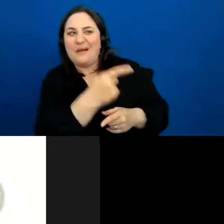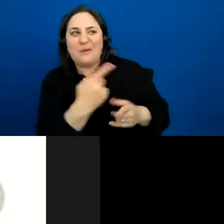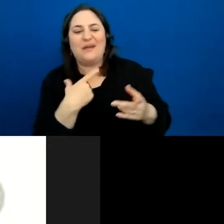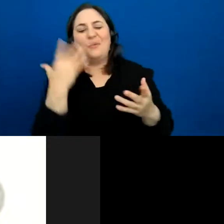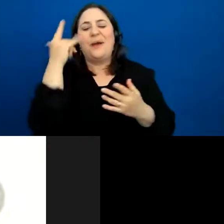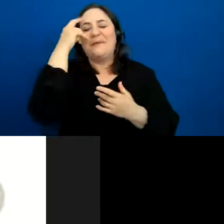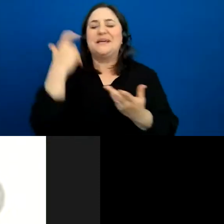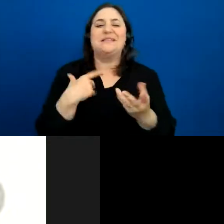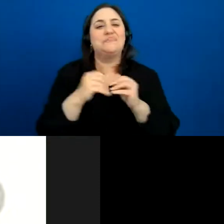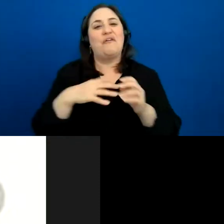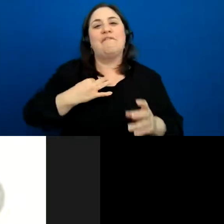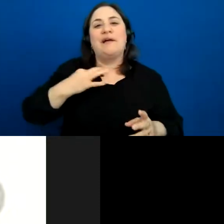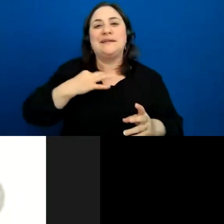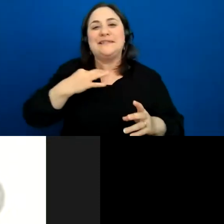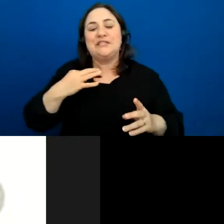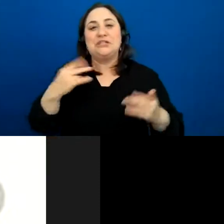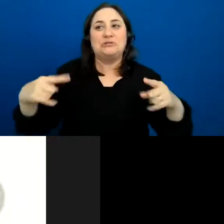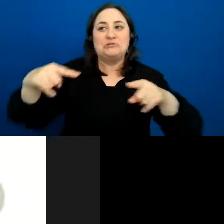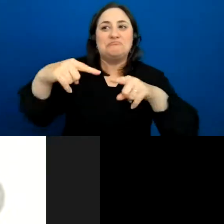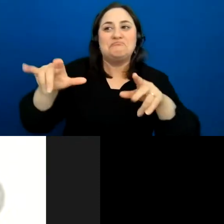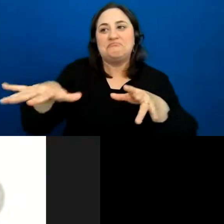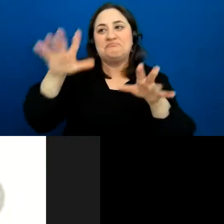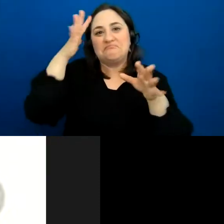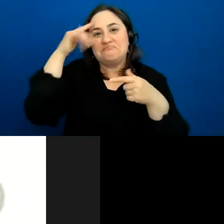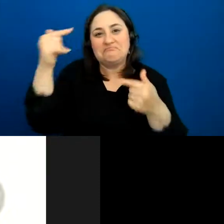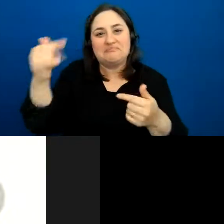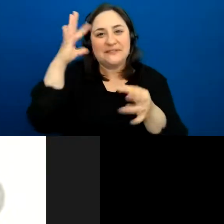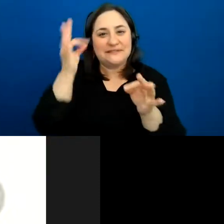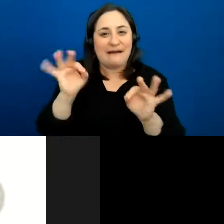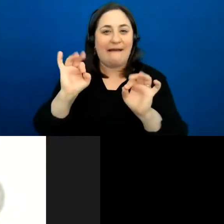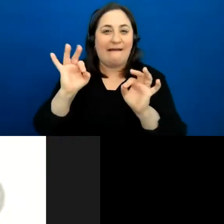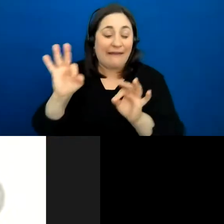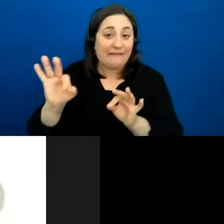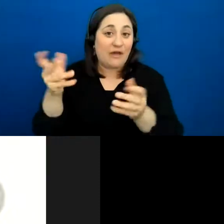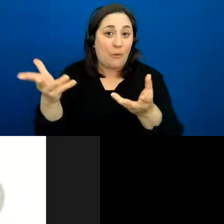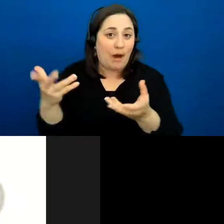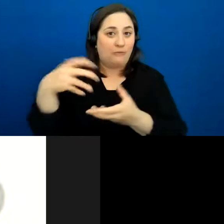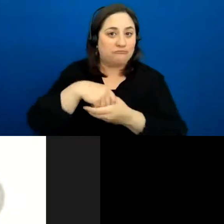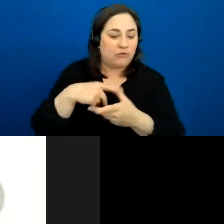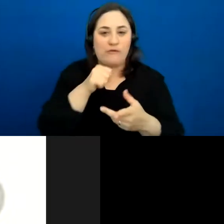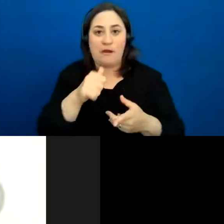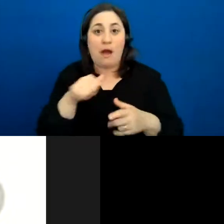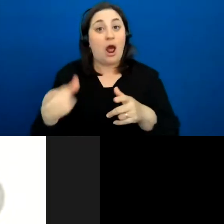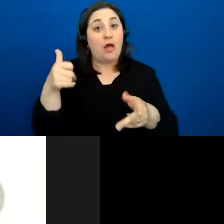have the participants take part that want to, and others that want to just watch and enjoy it